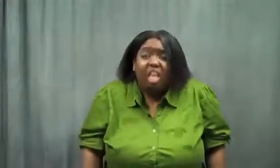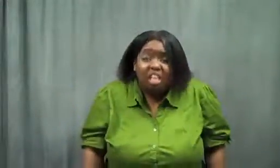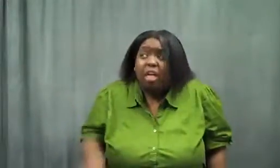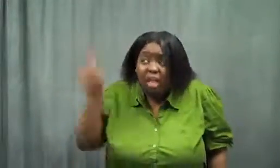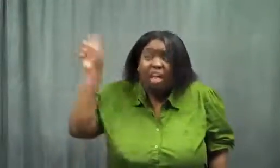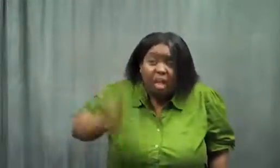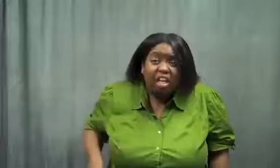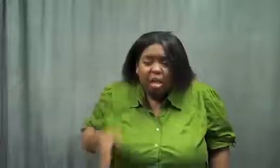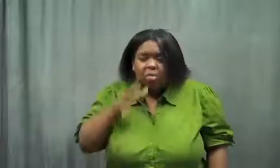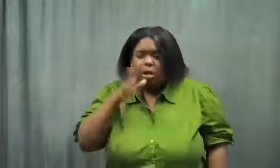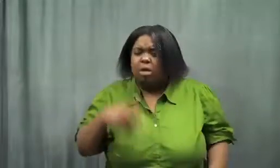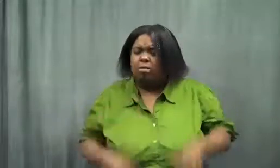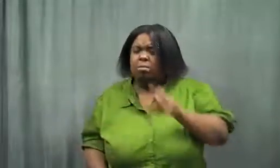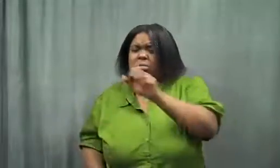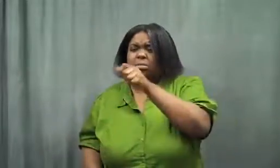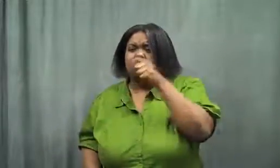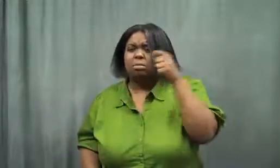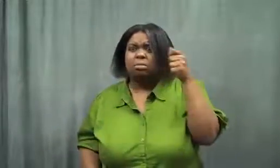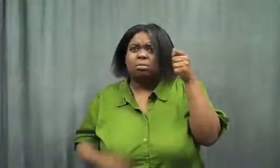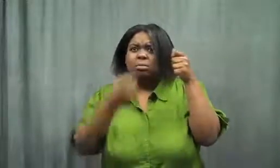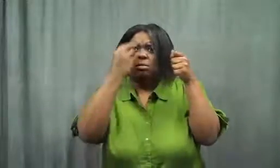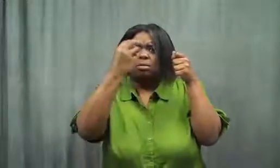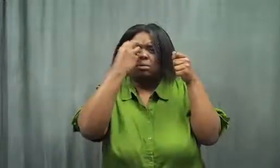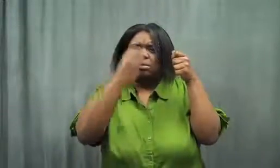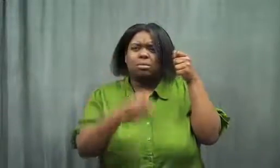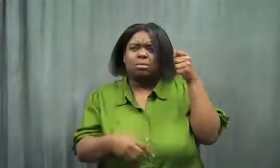I pointed again. She opened the cabinet and saw it.